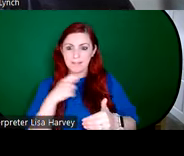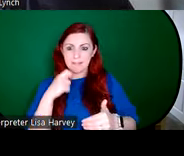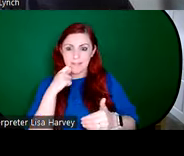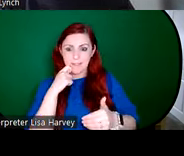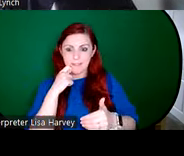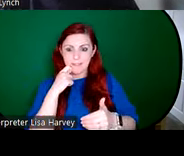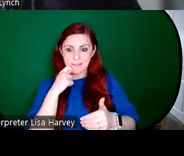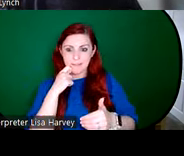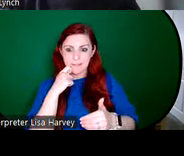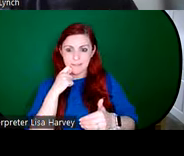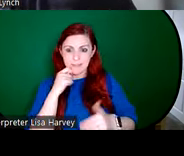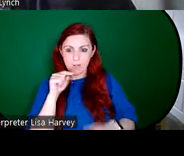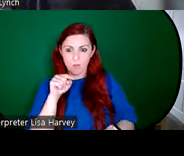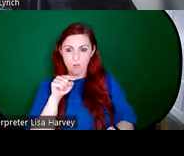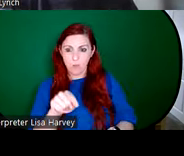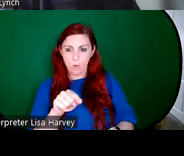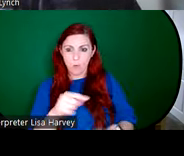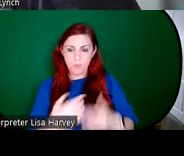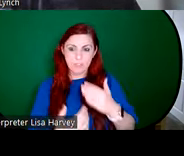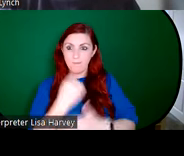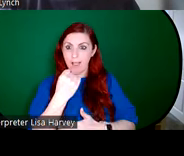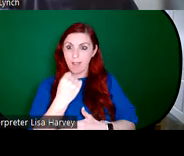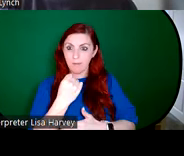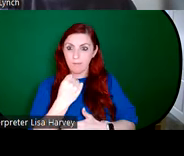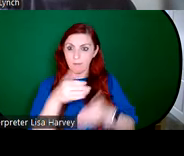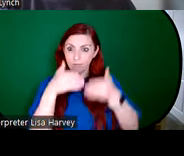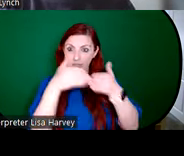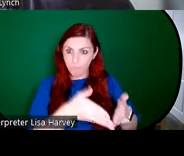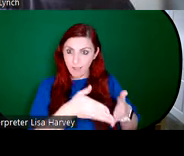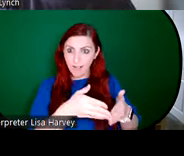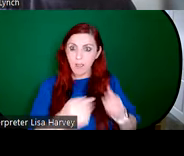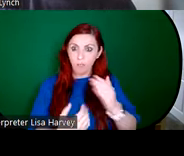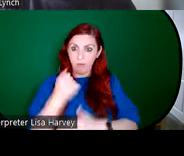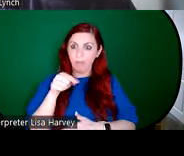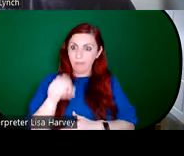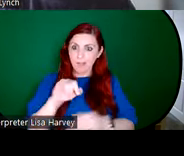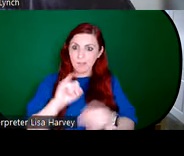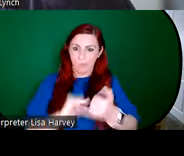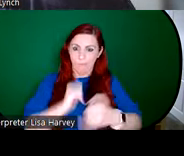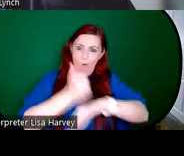ancestors of all Irish people today. So it's quite an obscure story. And I don't